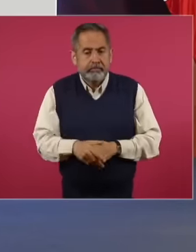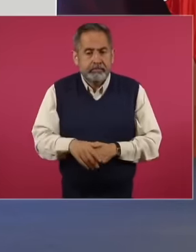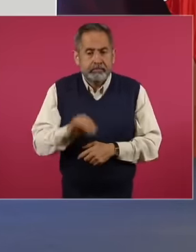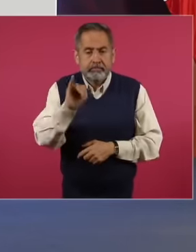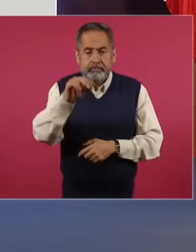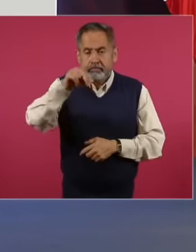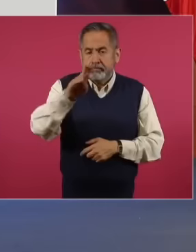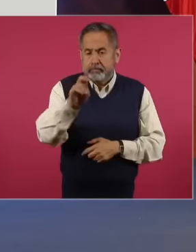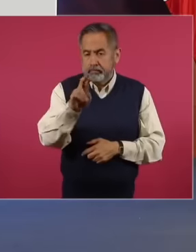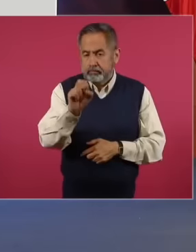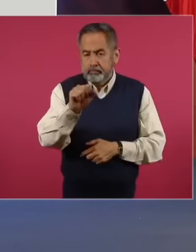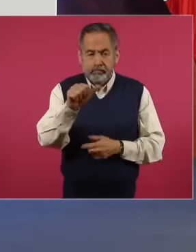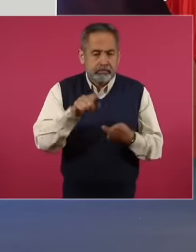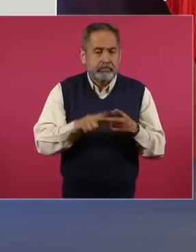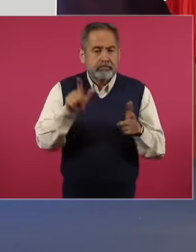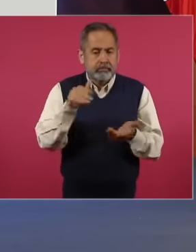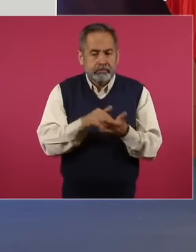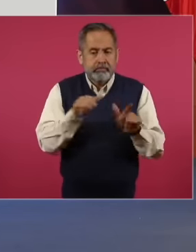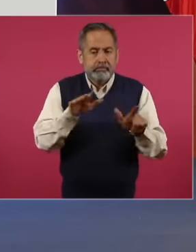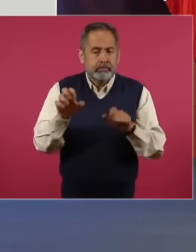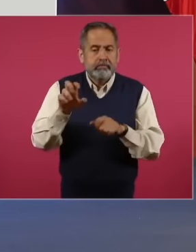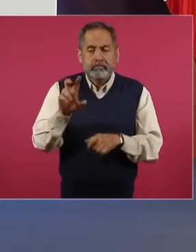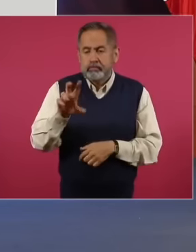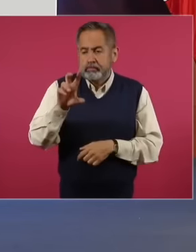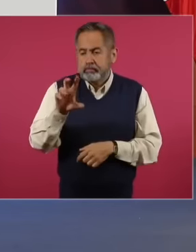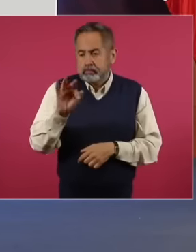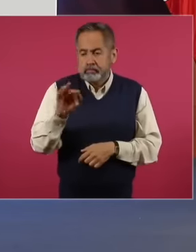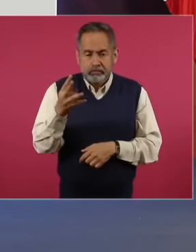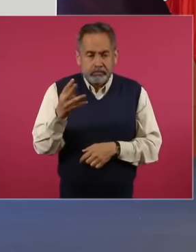7344 general